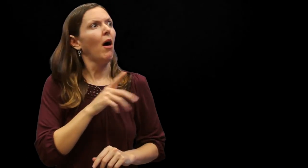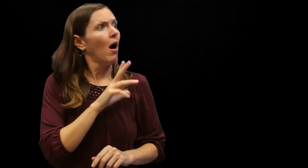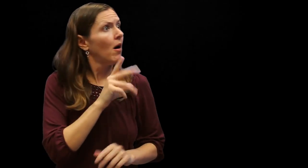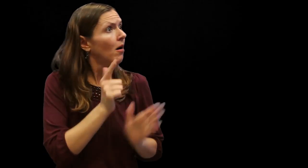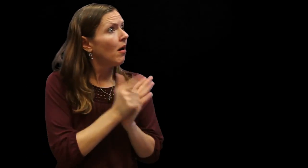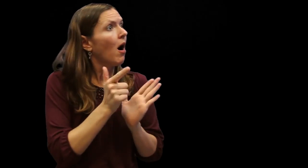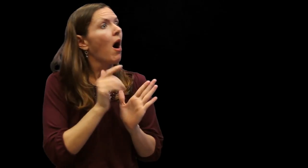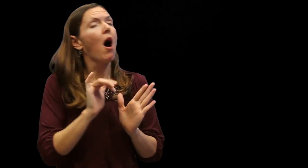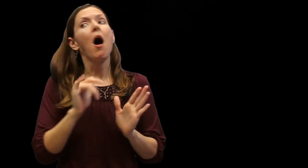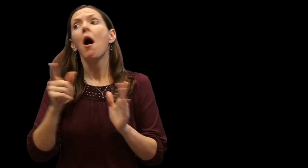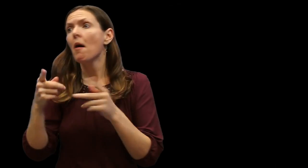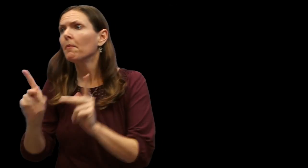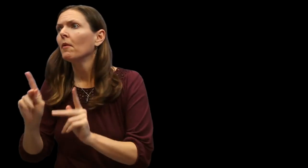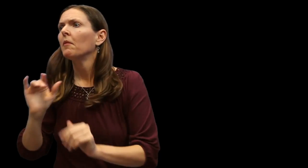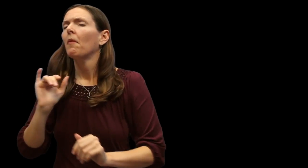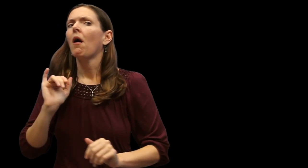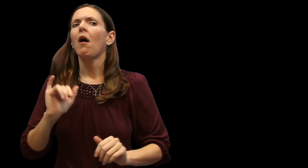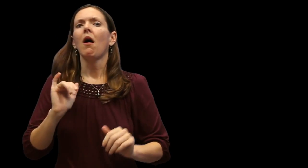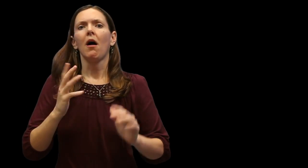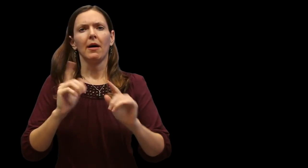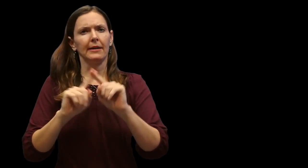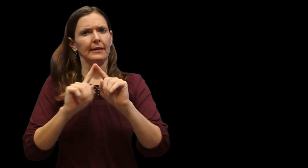What may be accepted in a discipline, may be prohibited in another discipline.